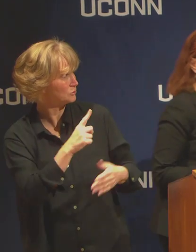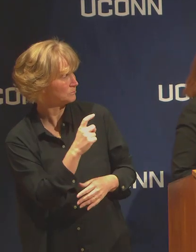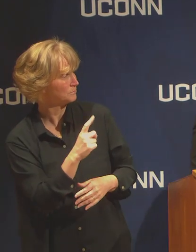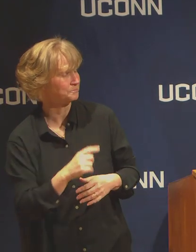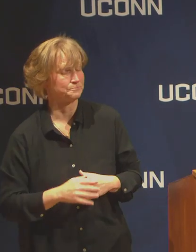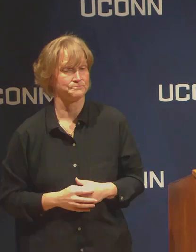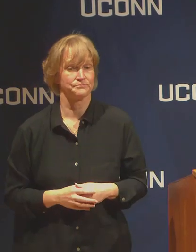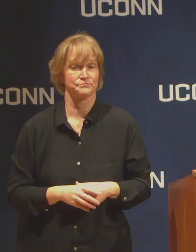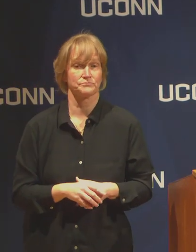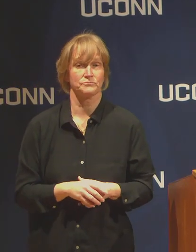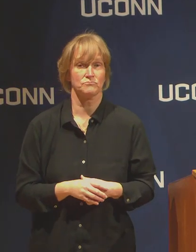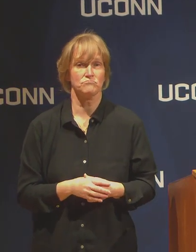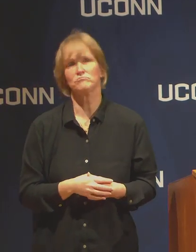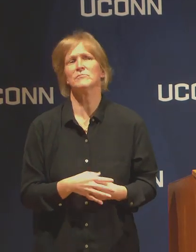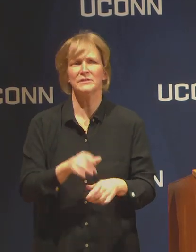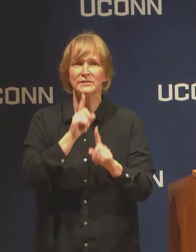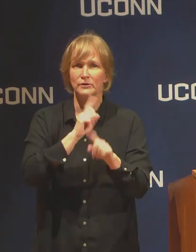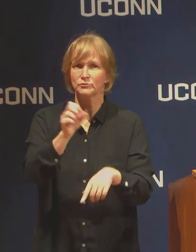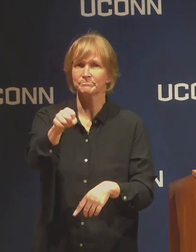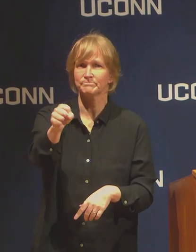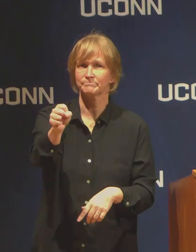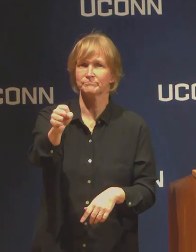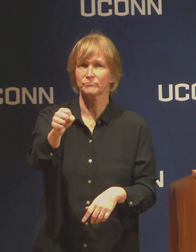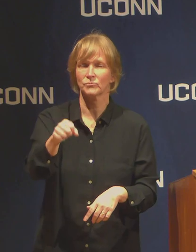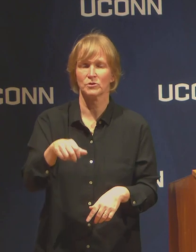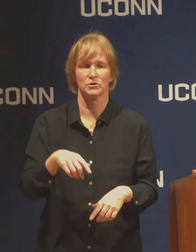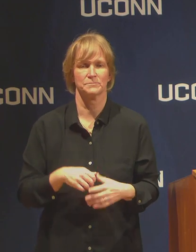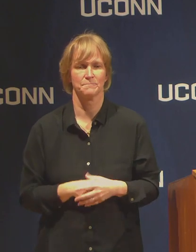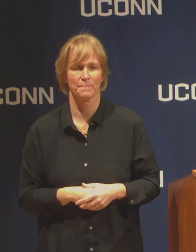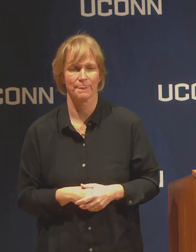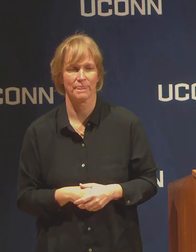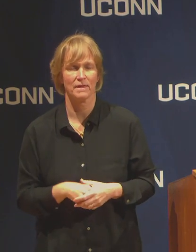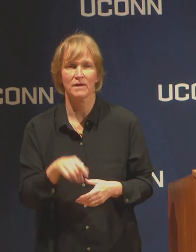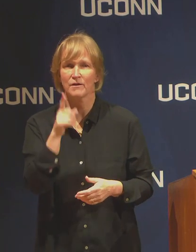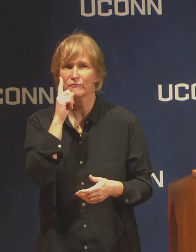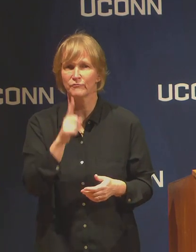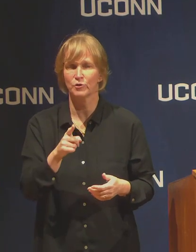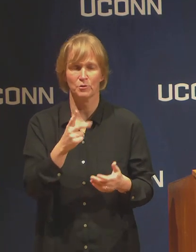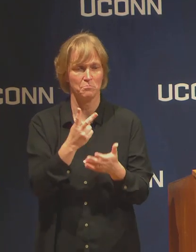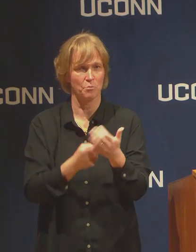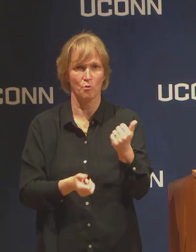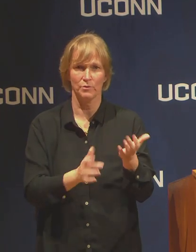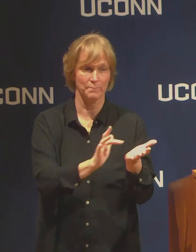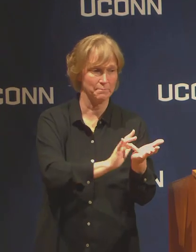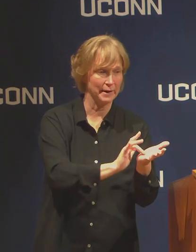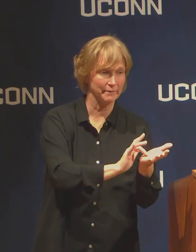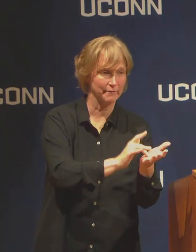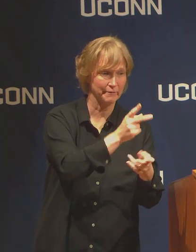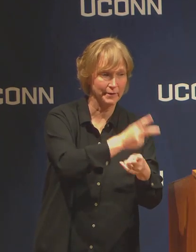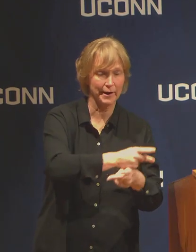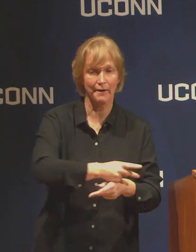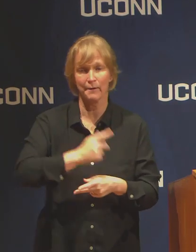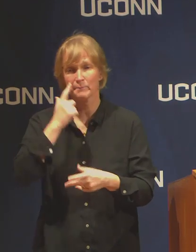The answer is yes. For both medical and mental health care. We're going to start changing